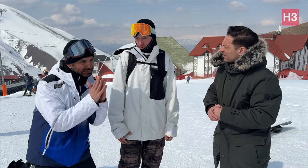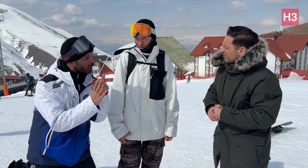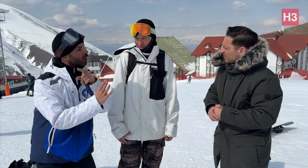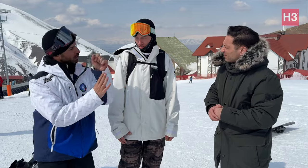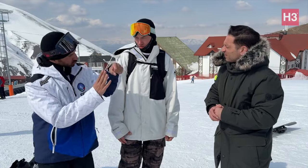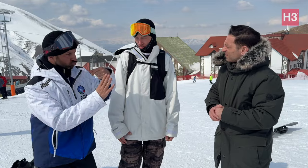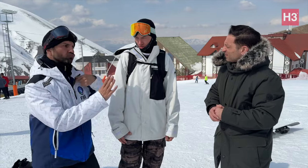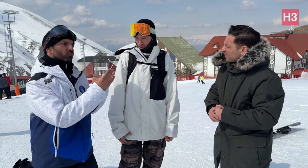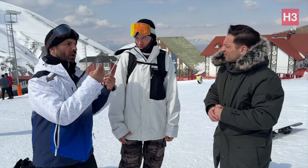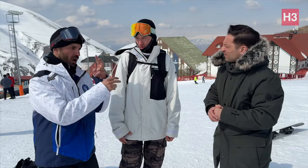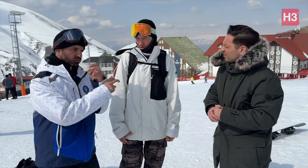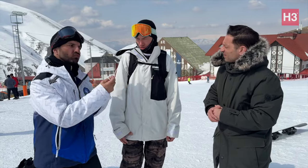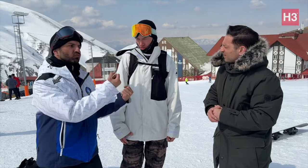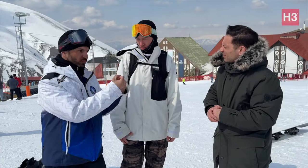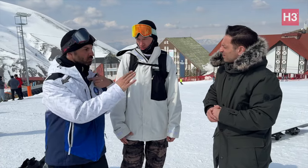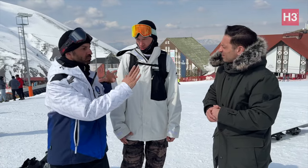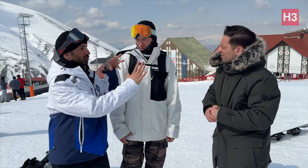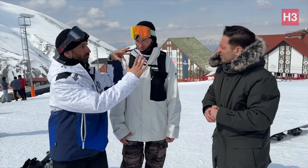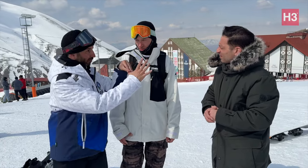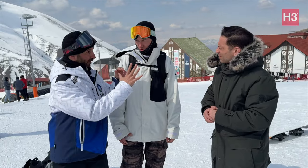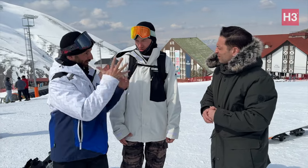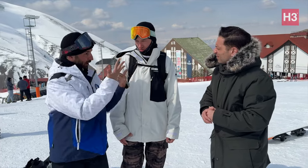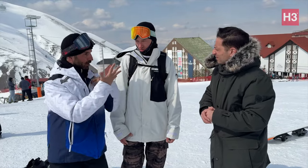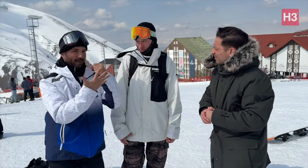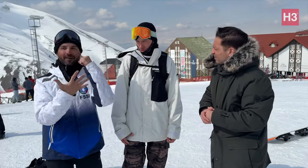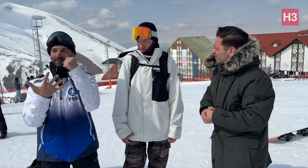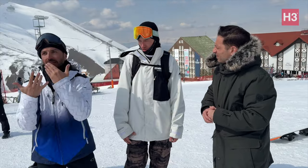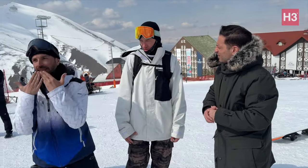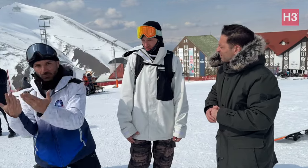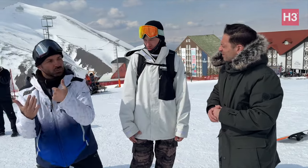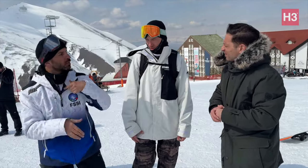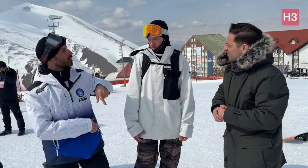We were grateful that Austria got involved so that the event could